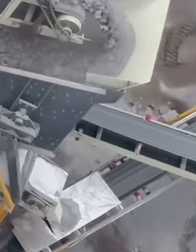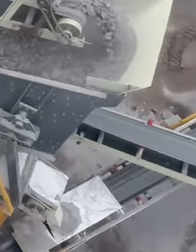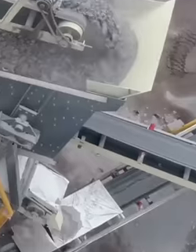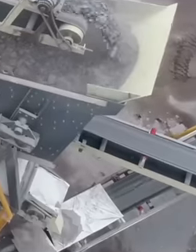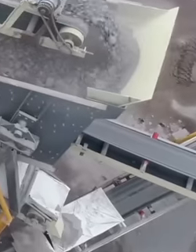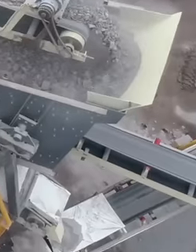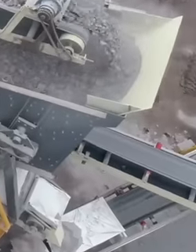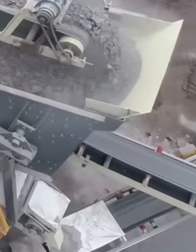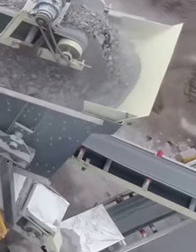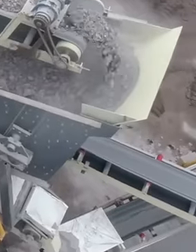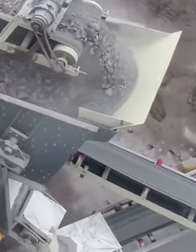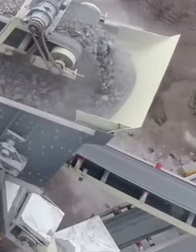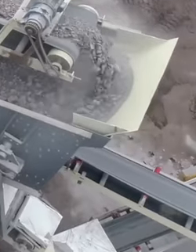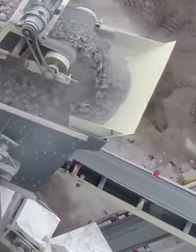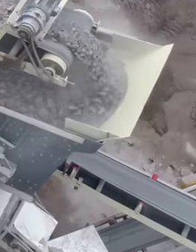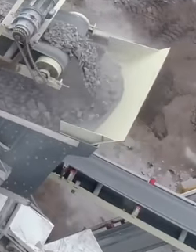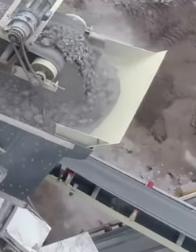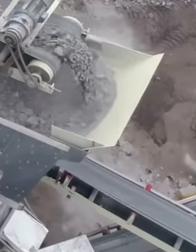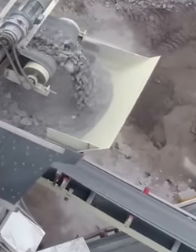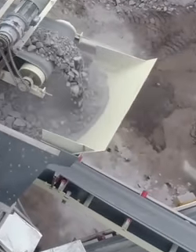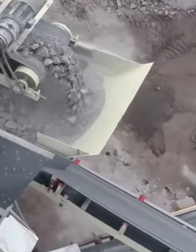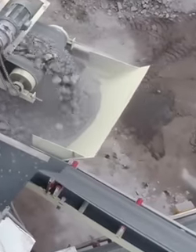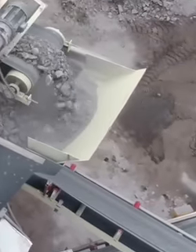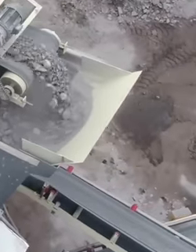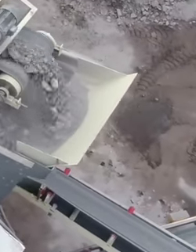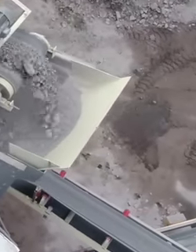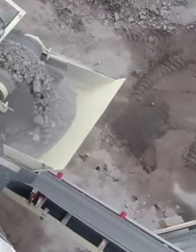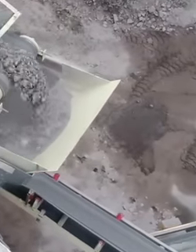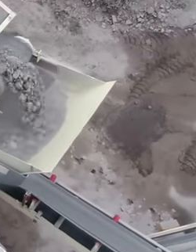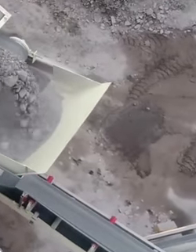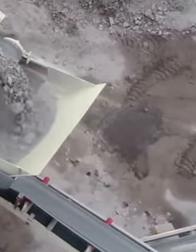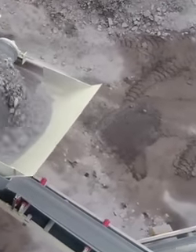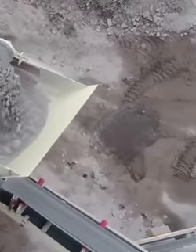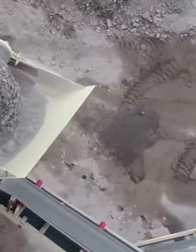is that they reported to the financial authority of the United States United on the stock market because it is a